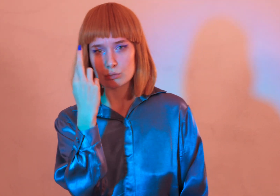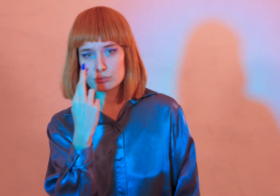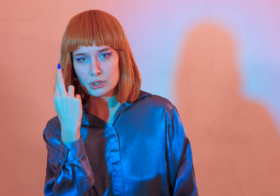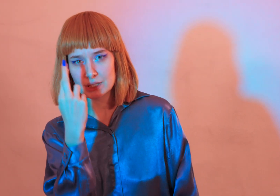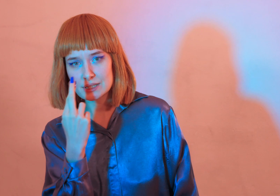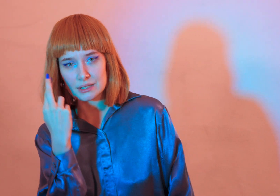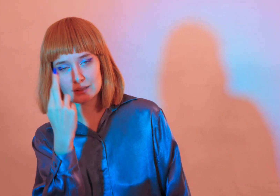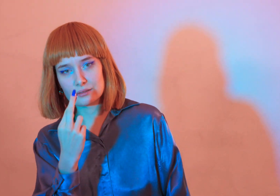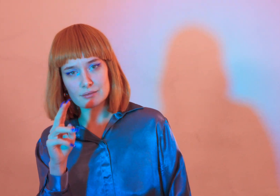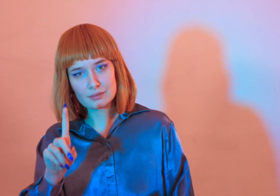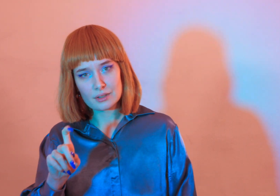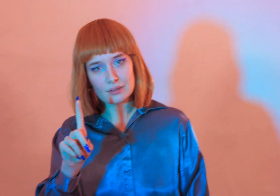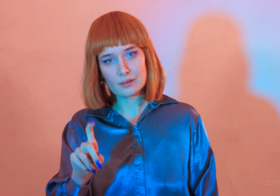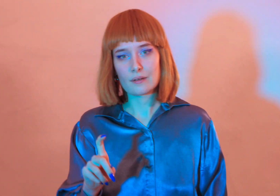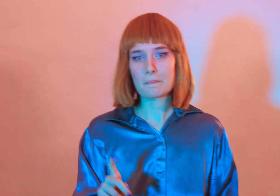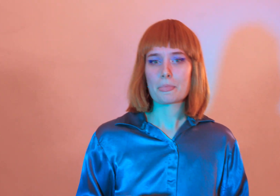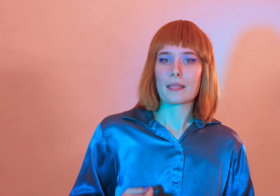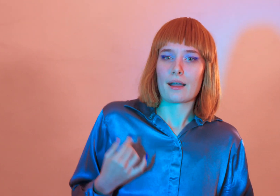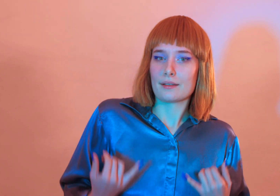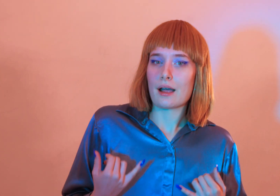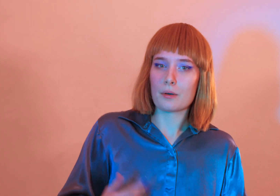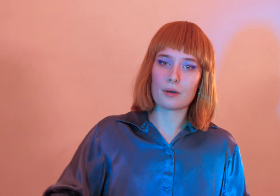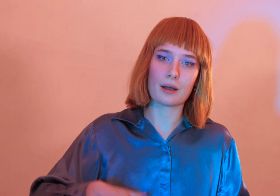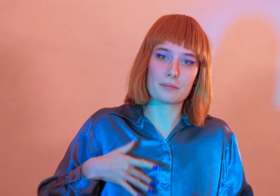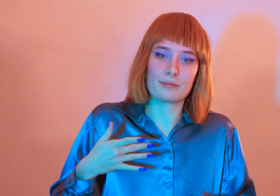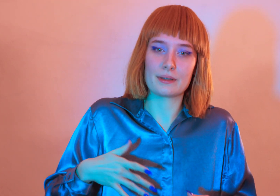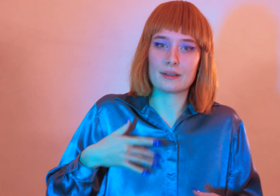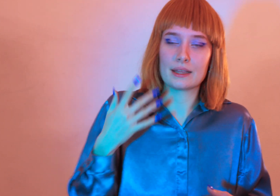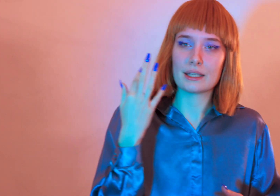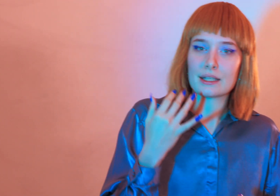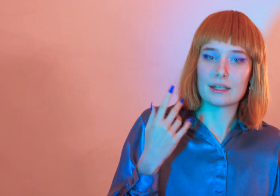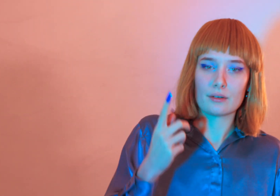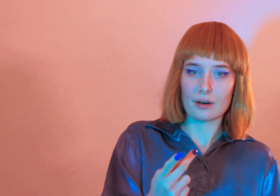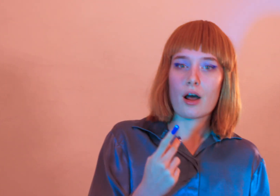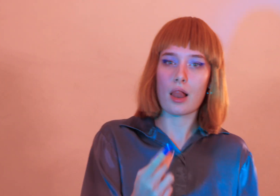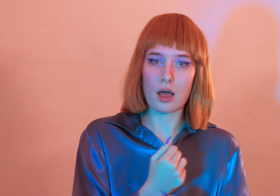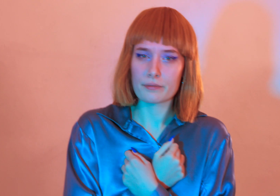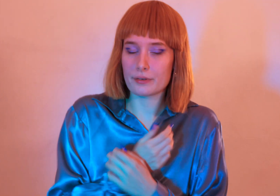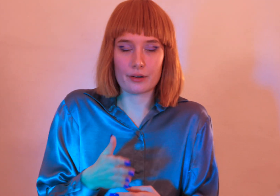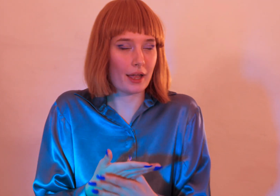oh, i can’t tell if you’re the reason but i know there’s so much i’m not seeing